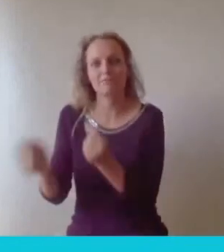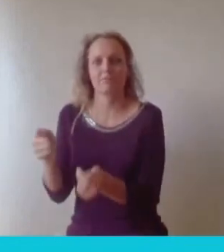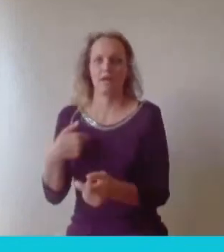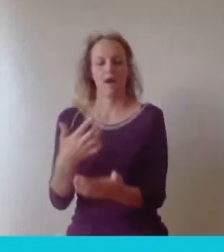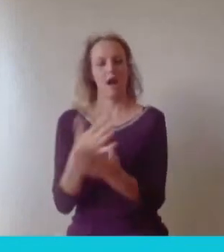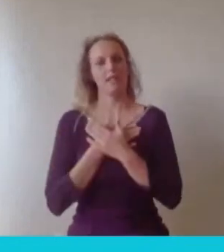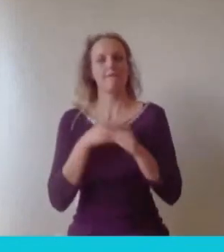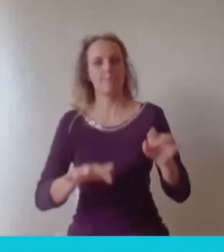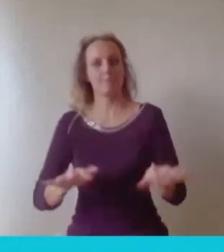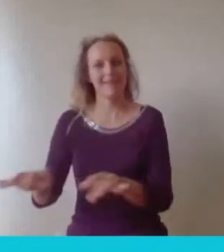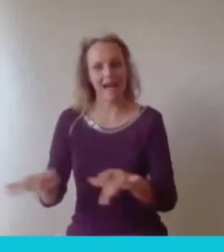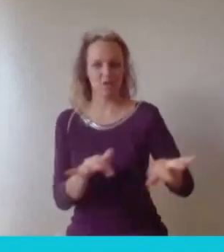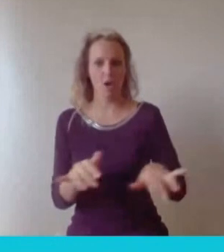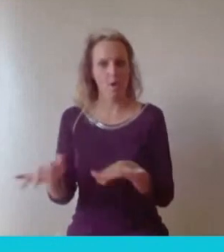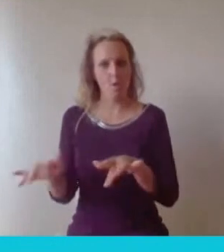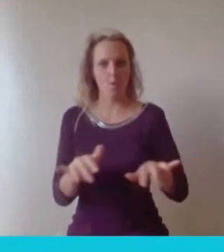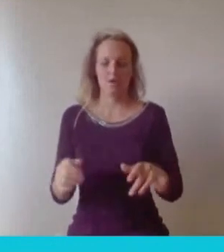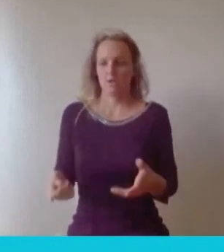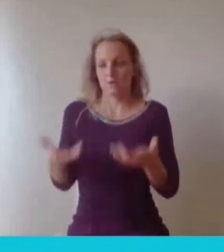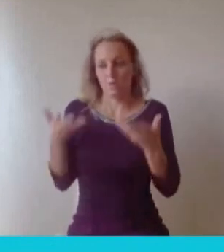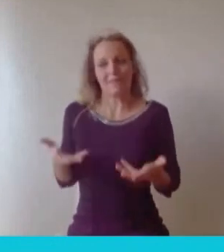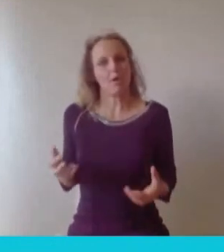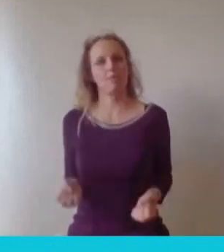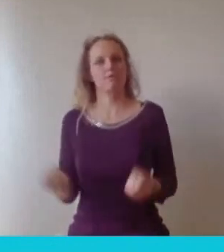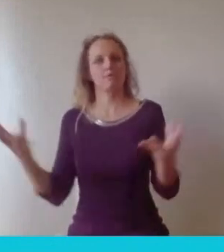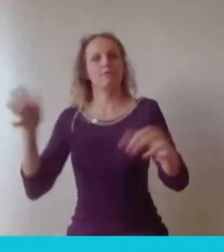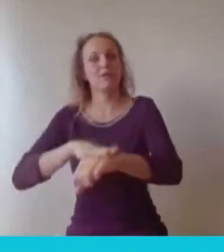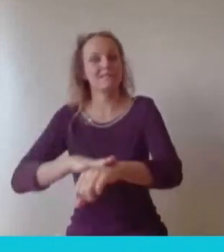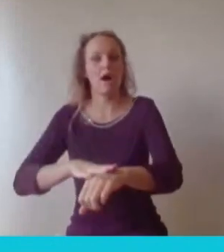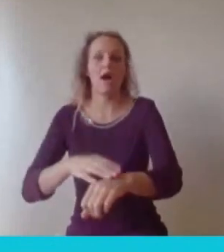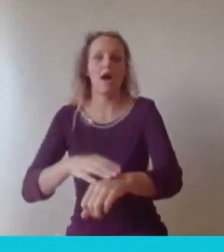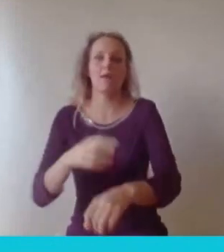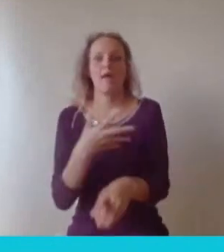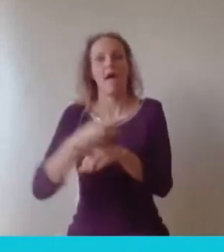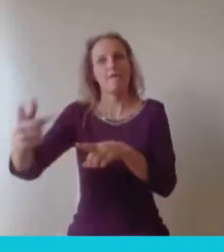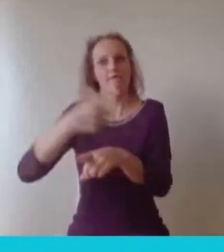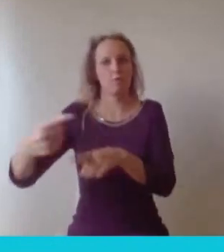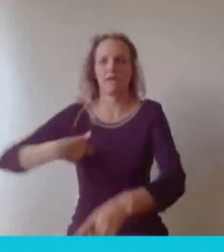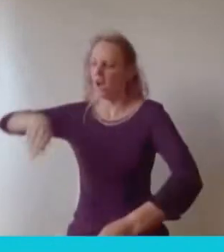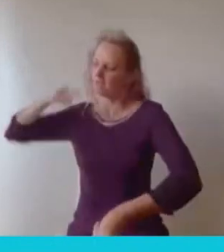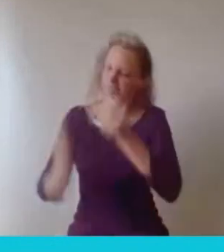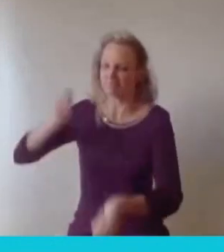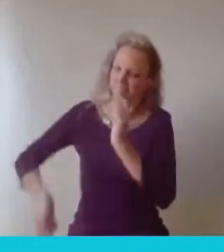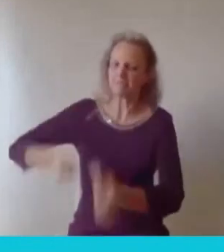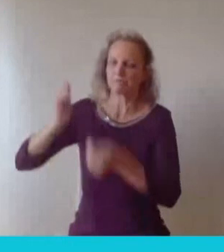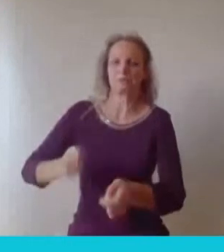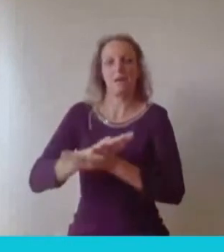but yeah i've taken up the drums, so I hit things regularly every week. I play softball, I see my friends. So yeah all of those good things.